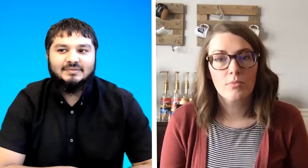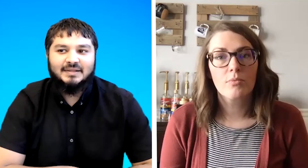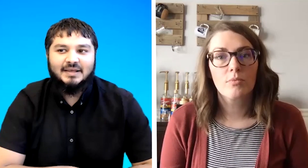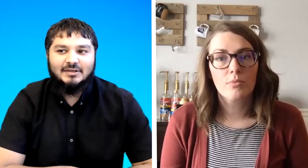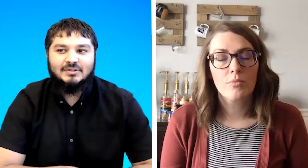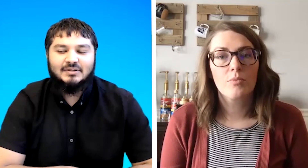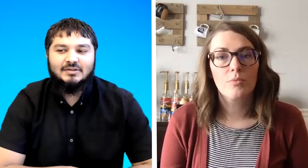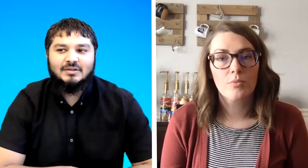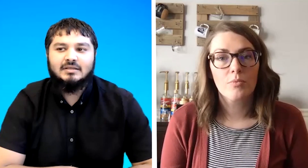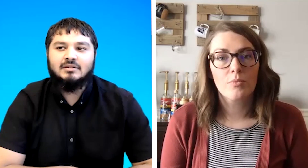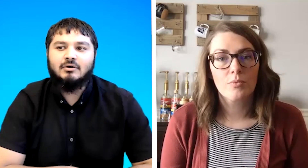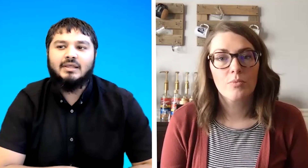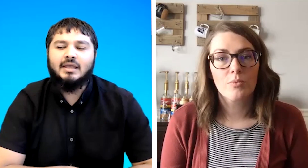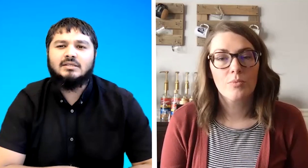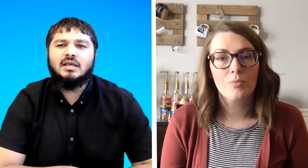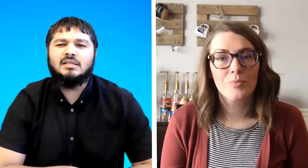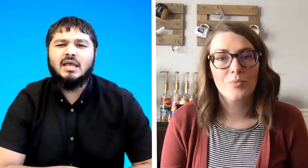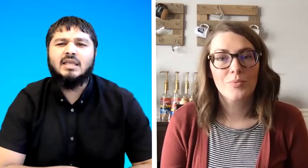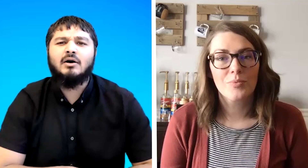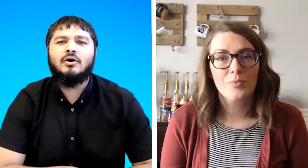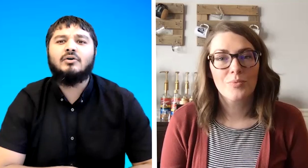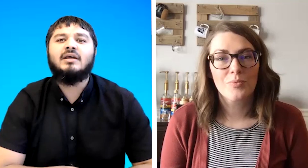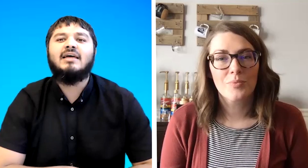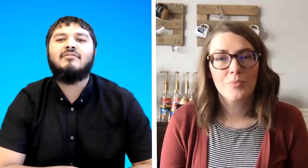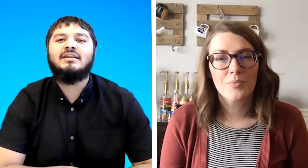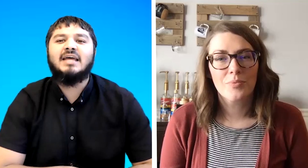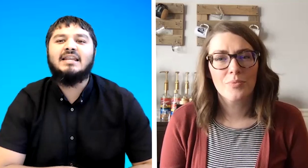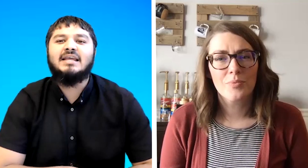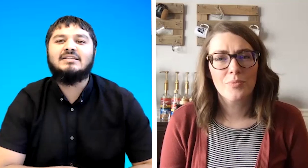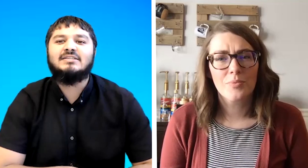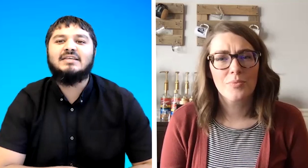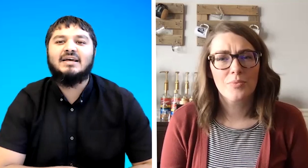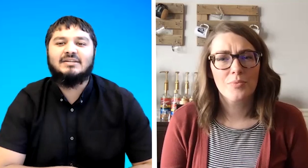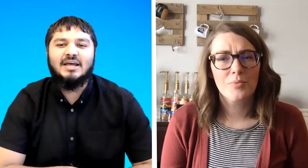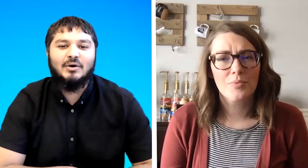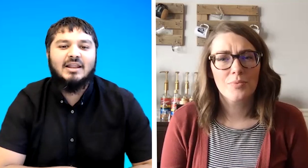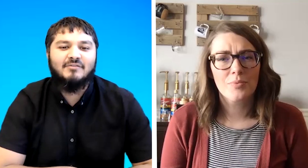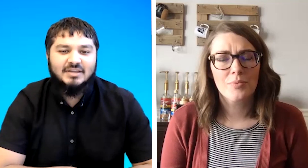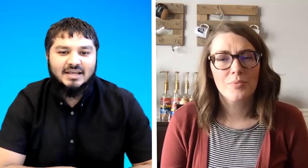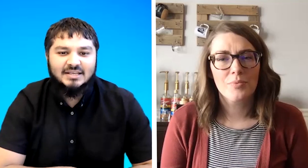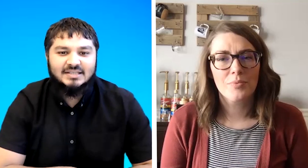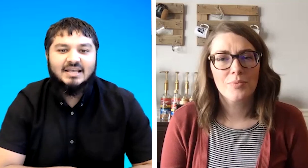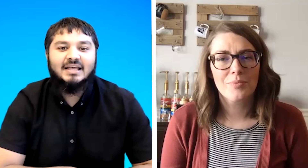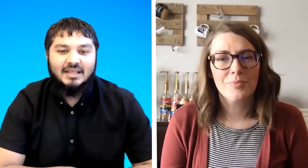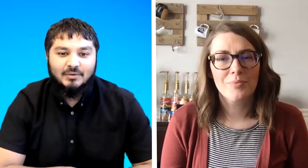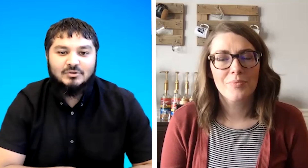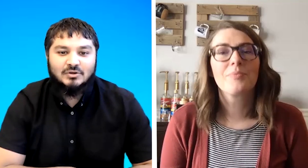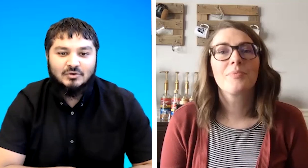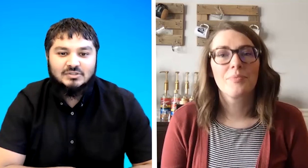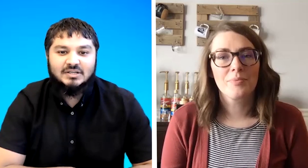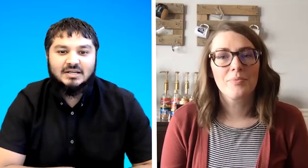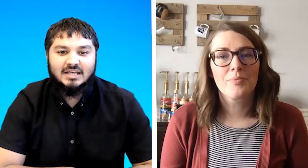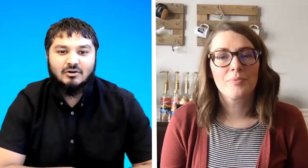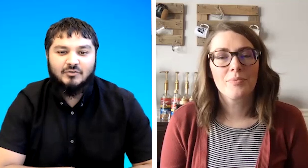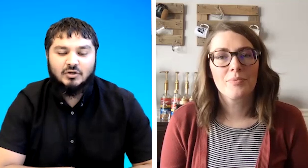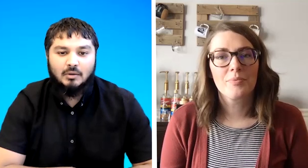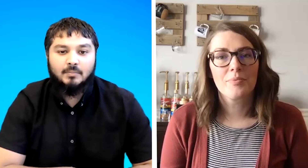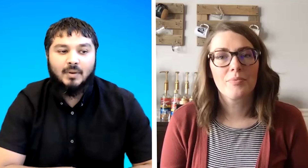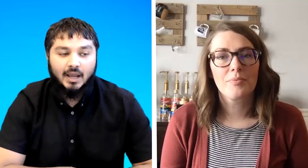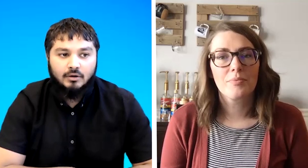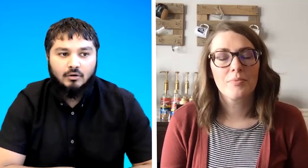not today not a year is it a year 11 10 years 11 years it was considered as official but i know